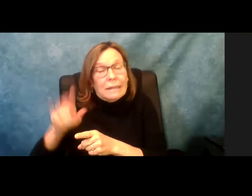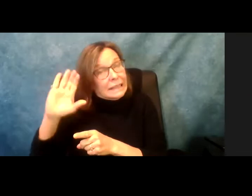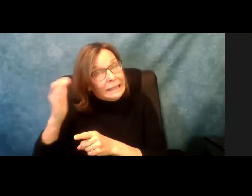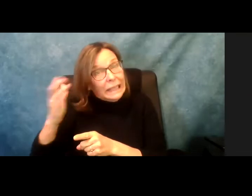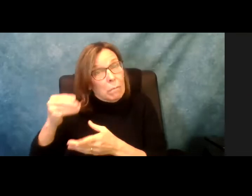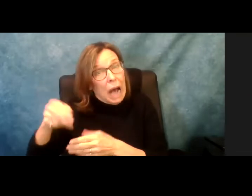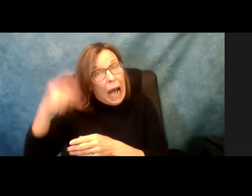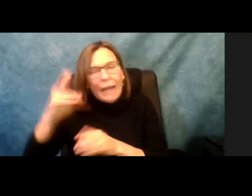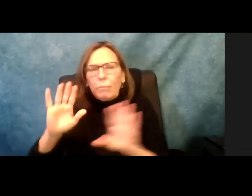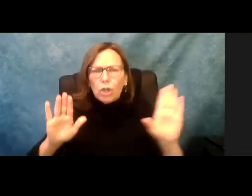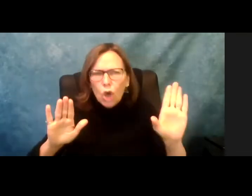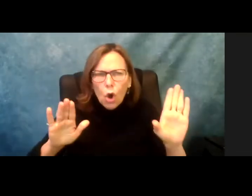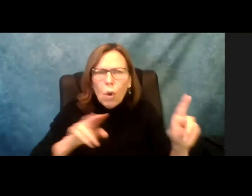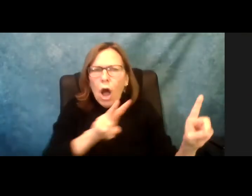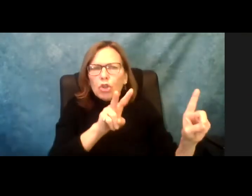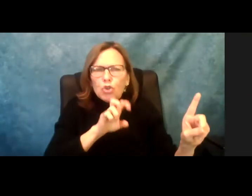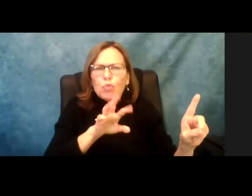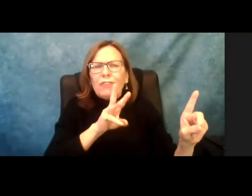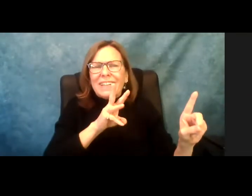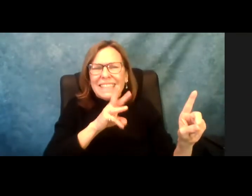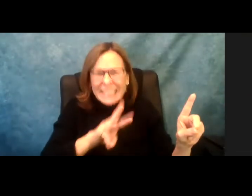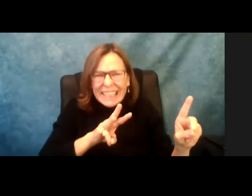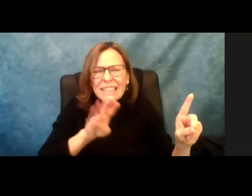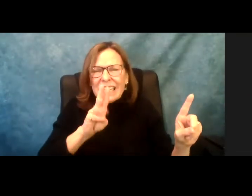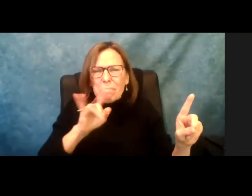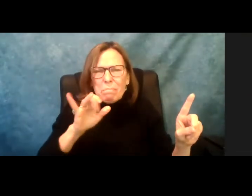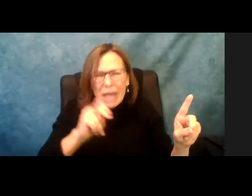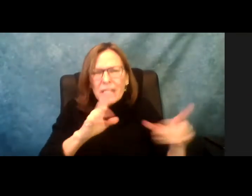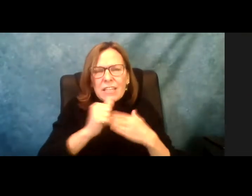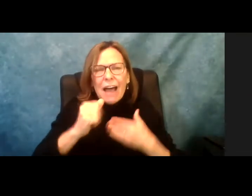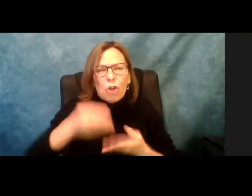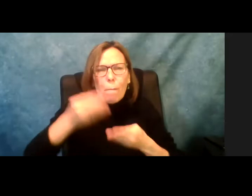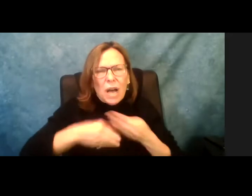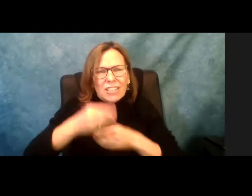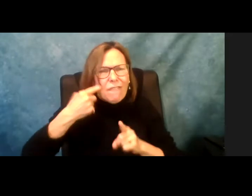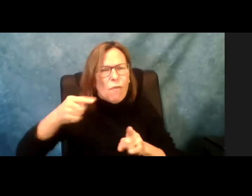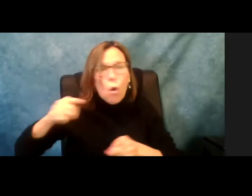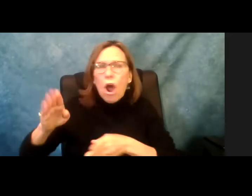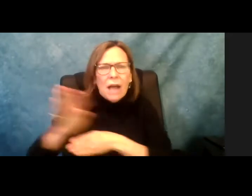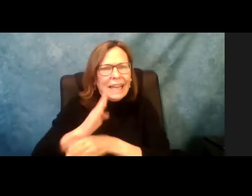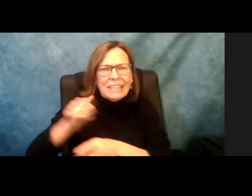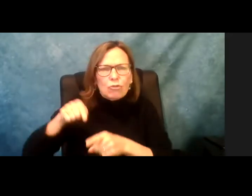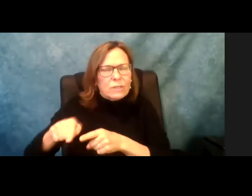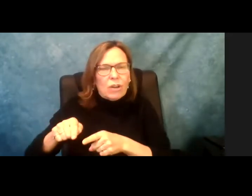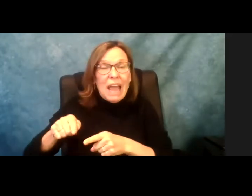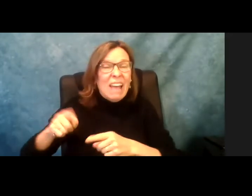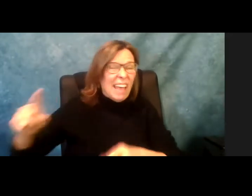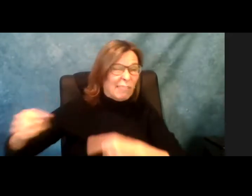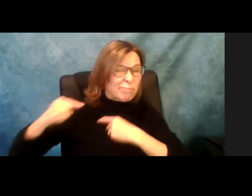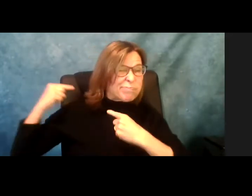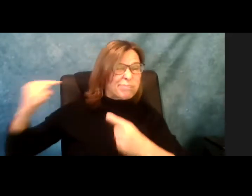is. We know if we put $2.5 billion in as state, in a budget, it is crazy high. We have a $216 billion budget.